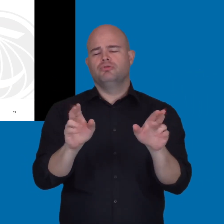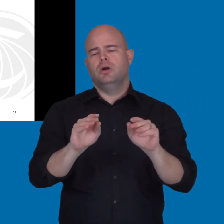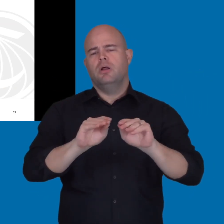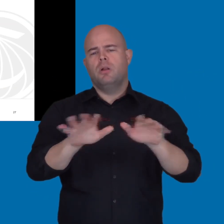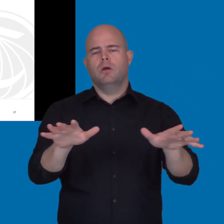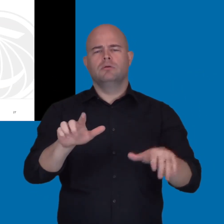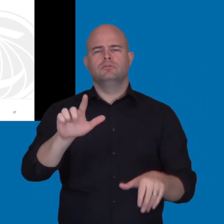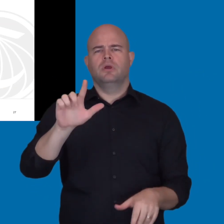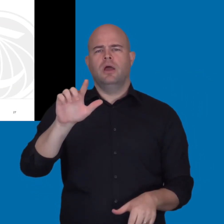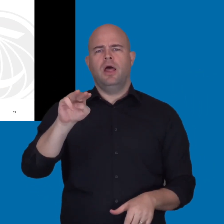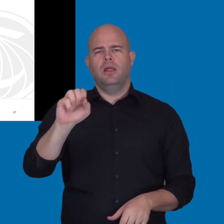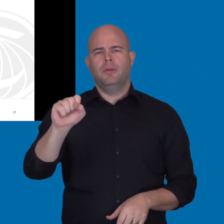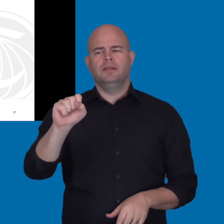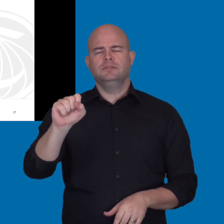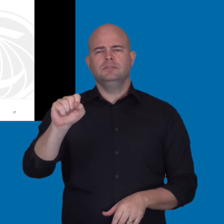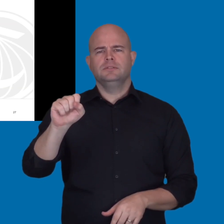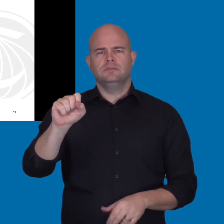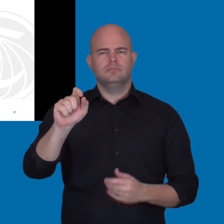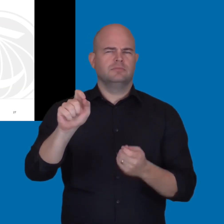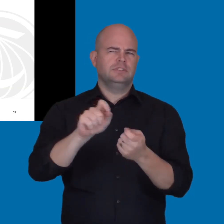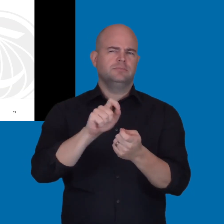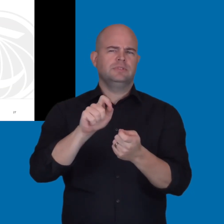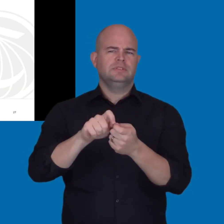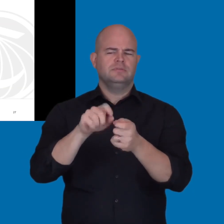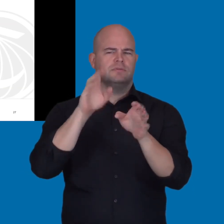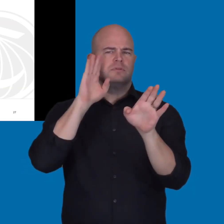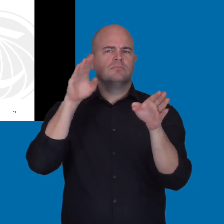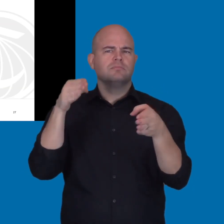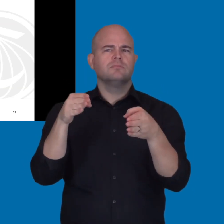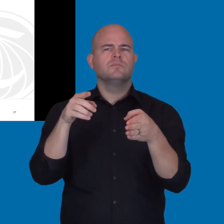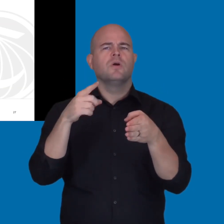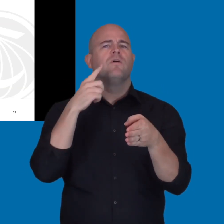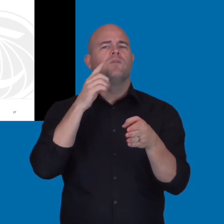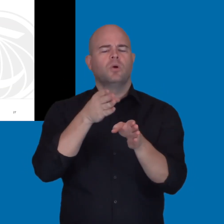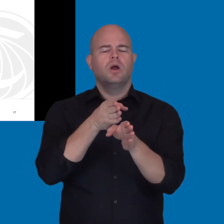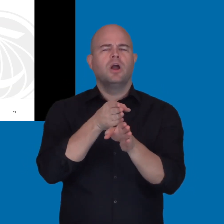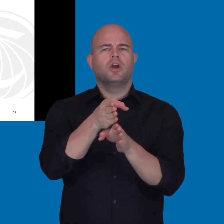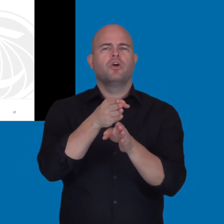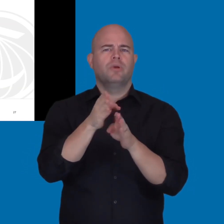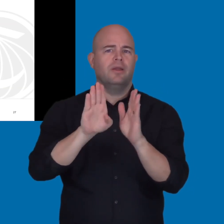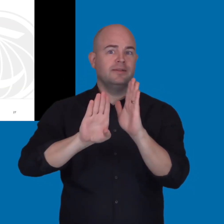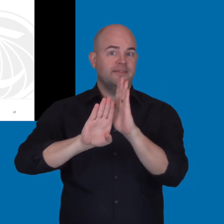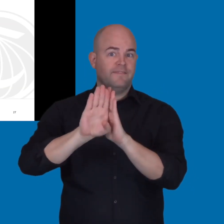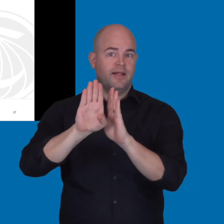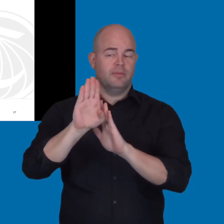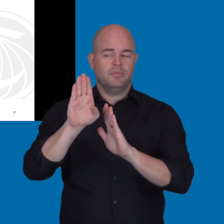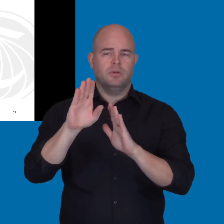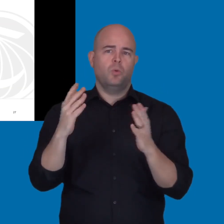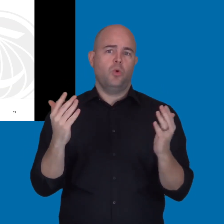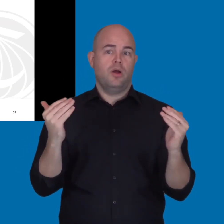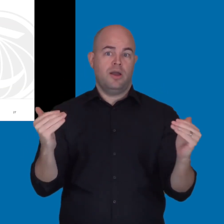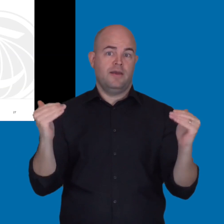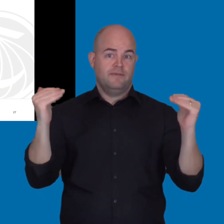We are getting ready to launch a LMS specifically geared towards